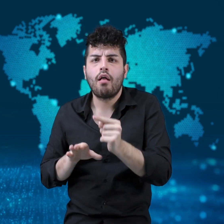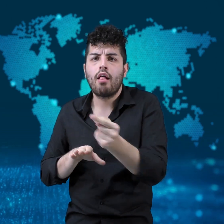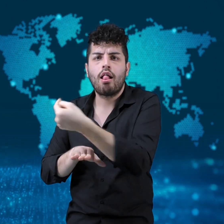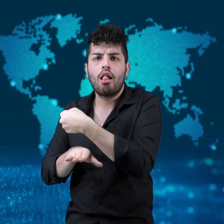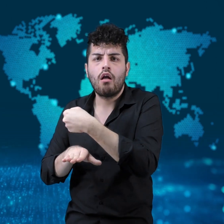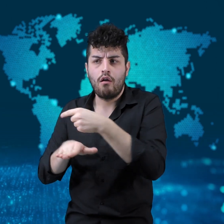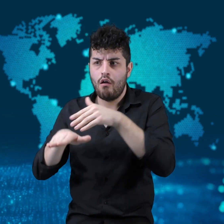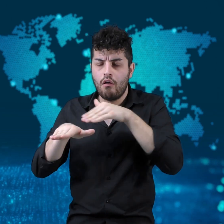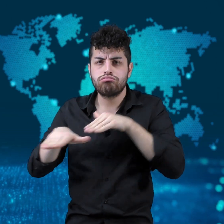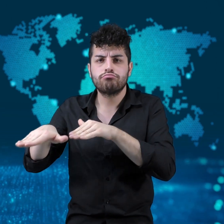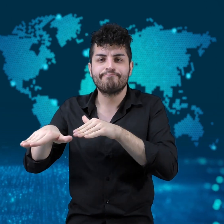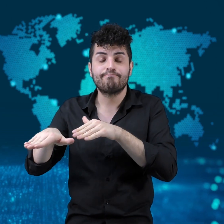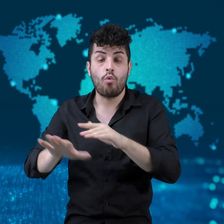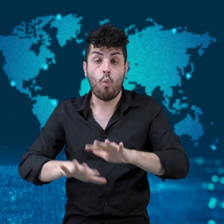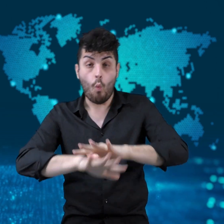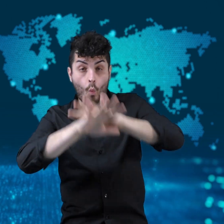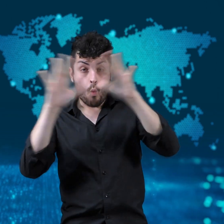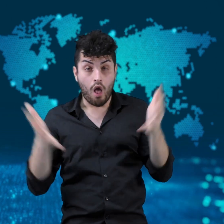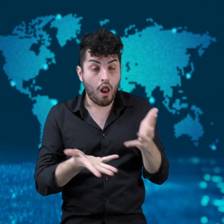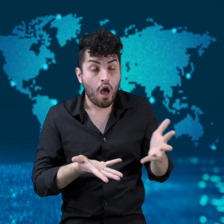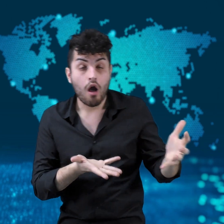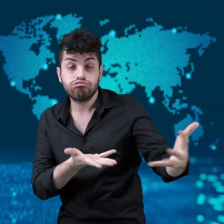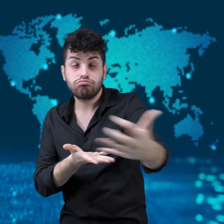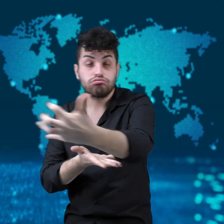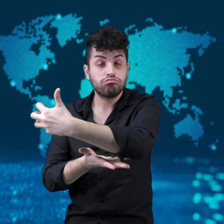of the person behind him.